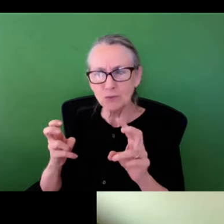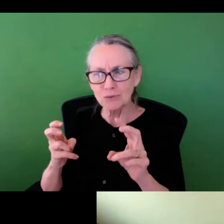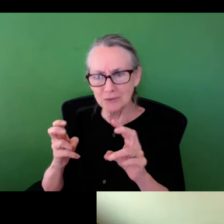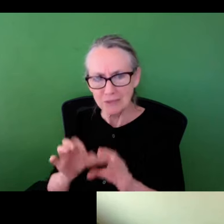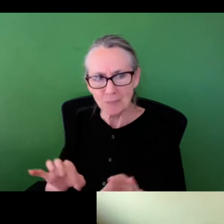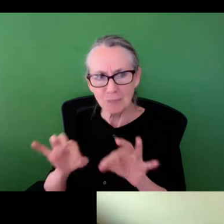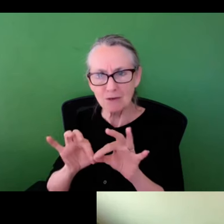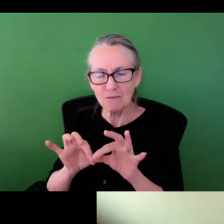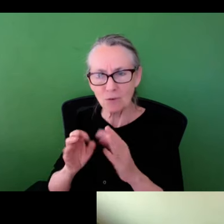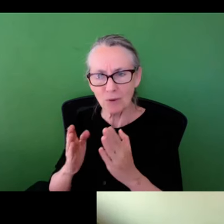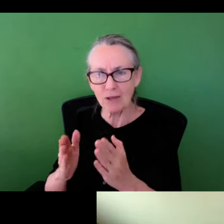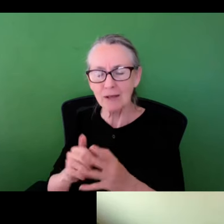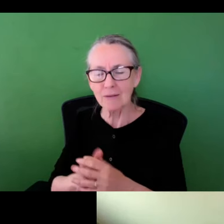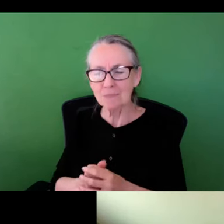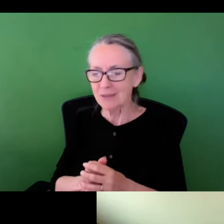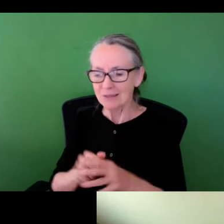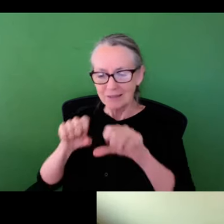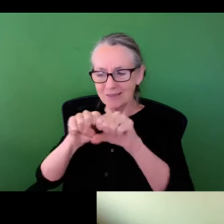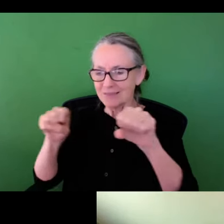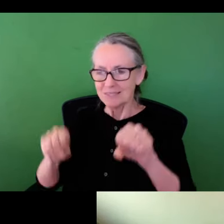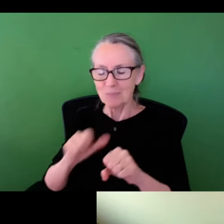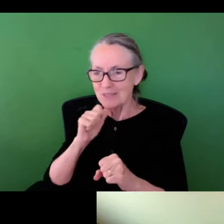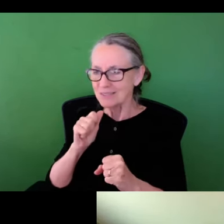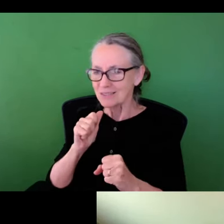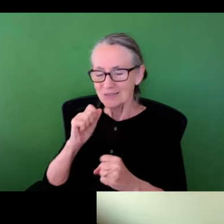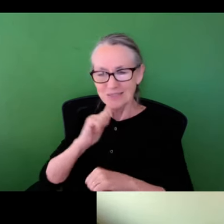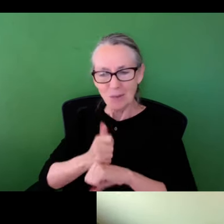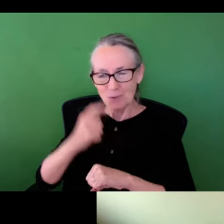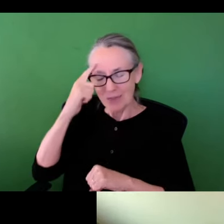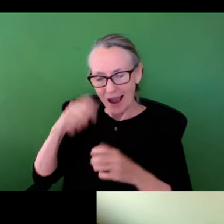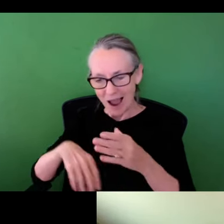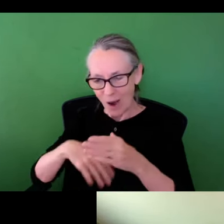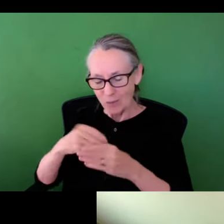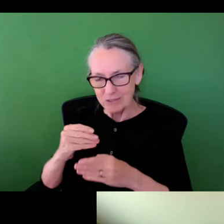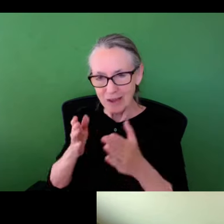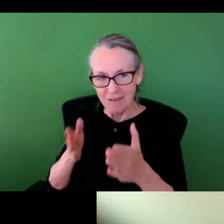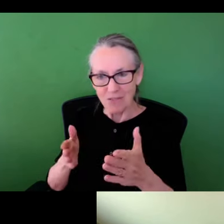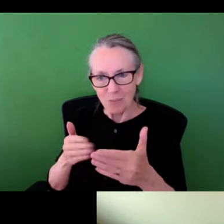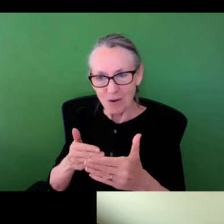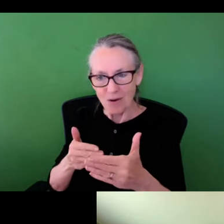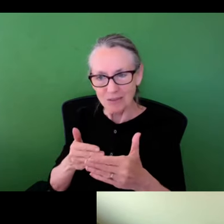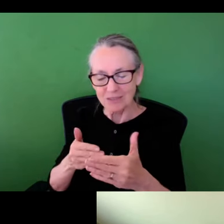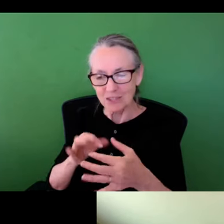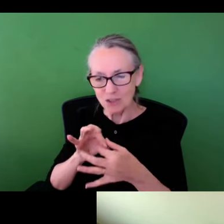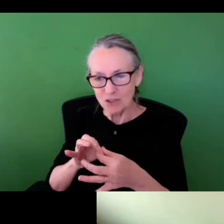to connect these issues in a meaningful way. Challenging the system isn't set up